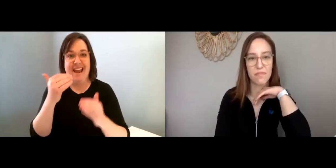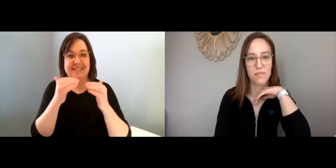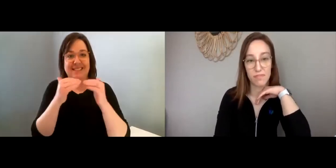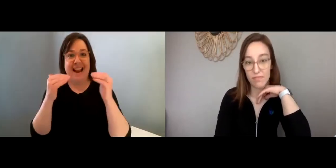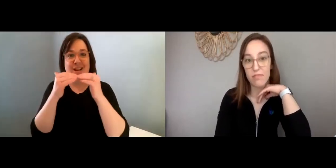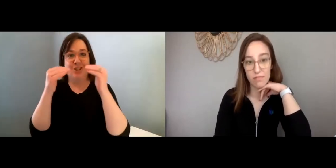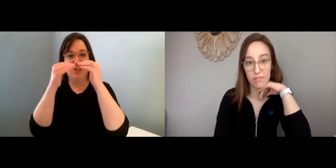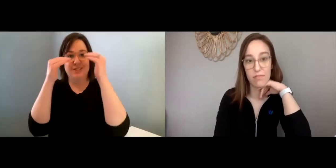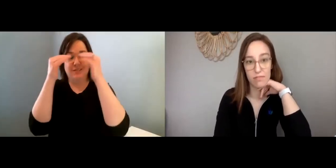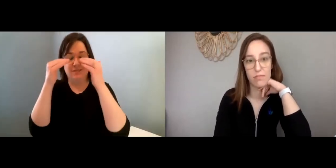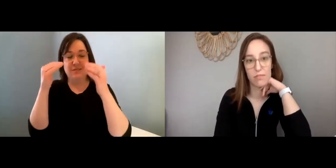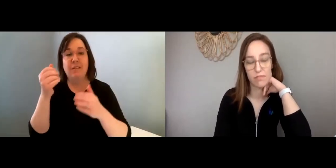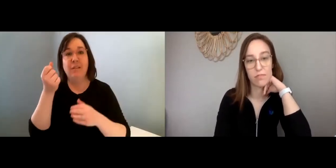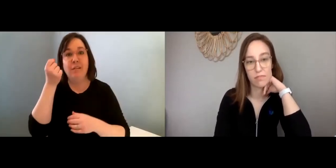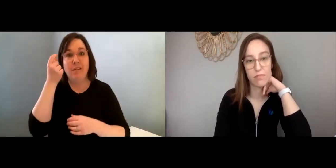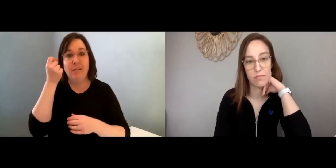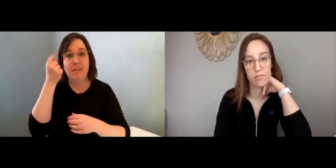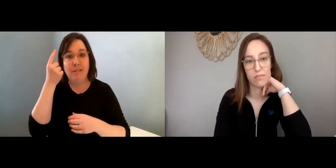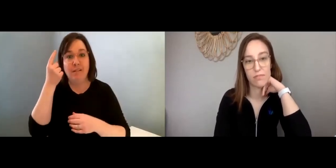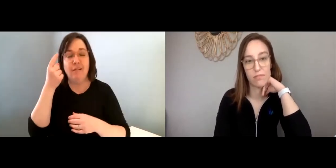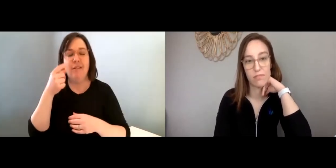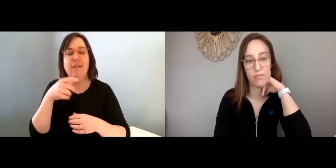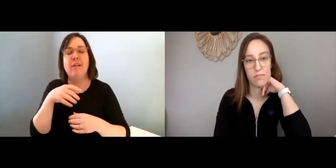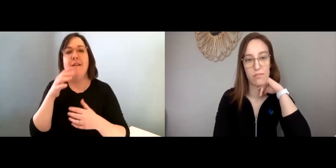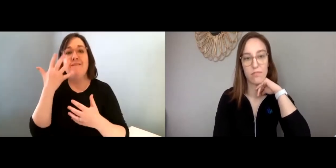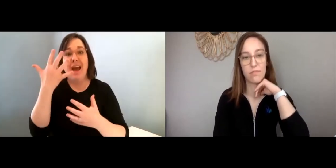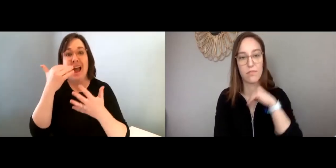So, there are five stages of grief.